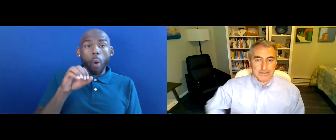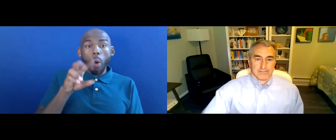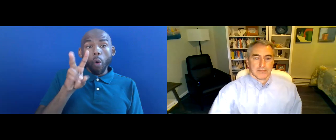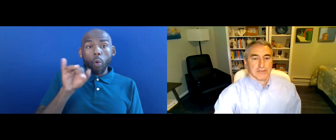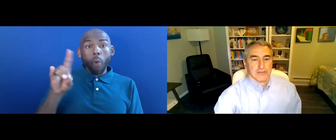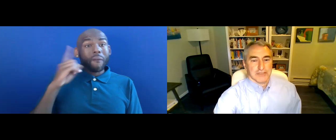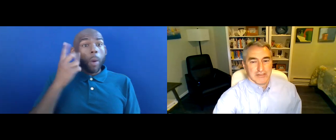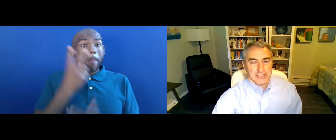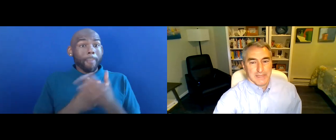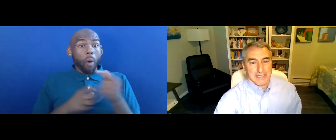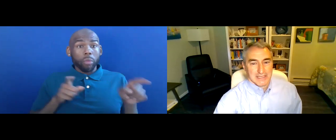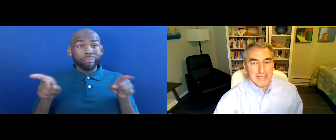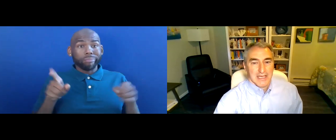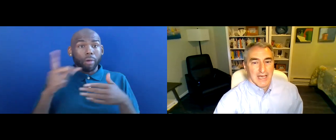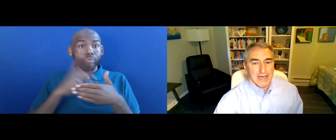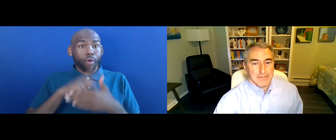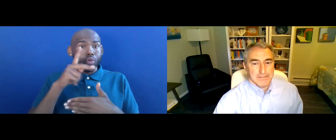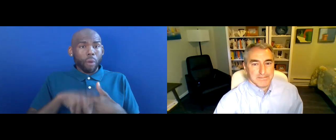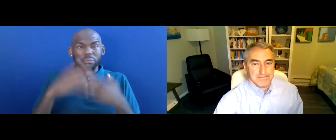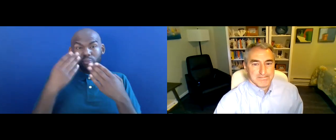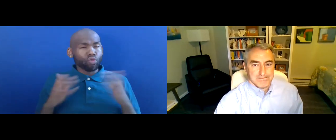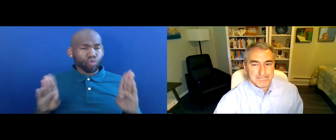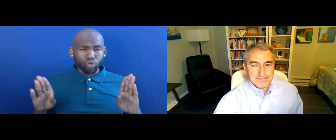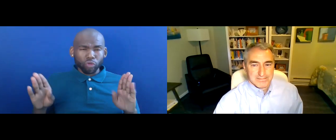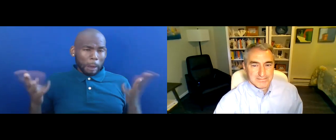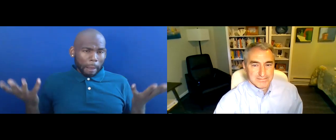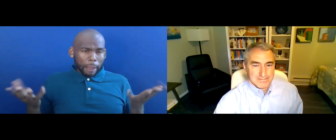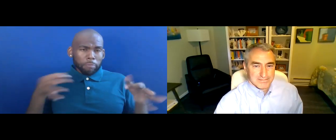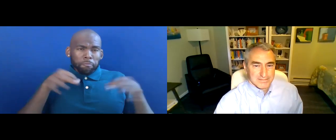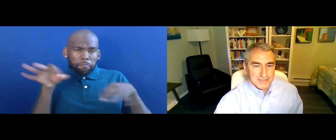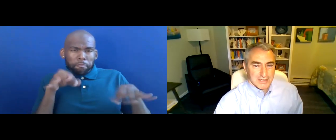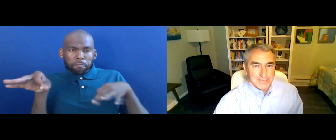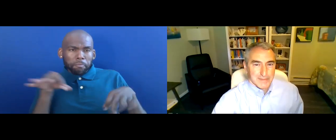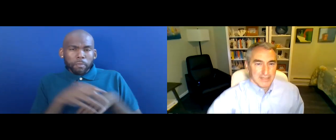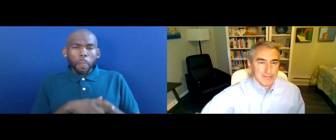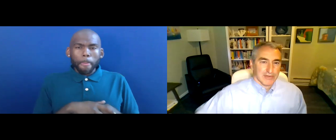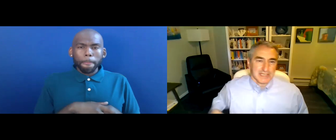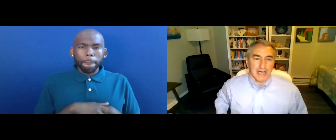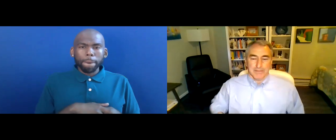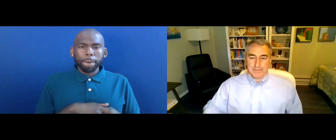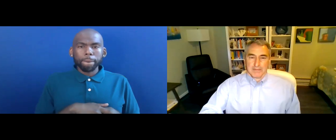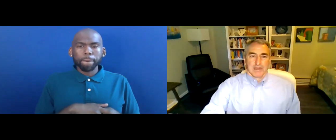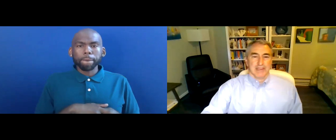GENERALLY SPEAKING -- SORRY, LOST MY TALKING POINTS.